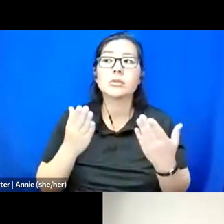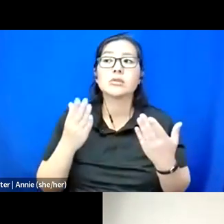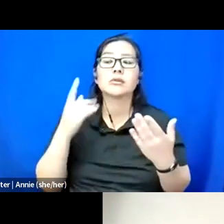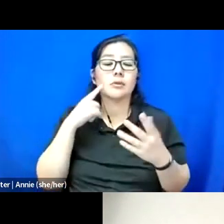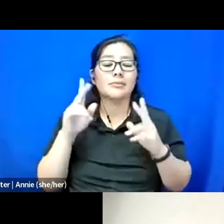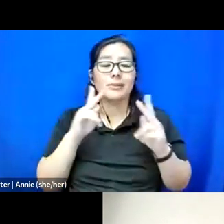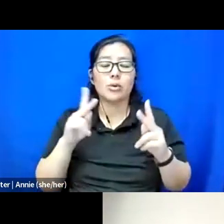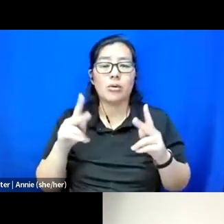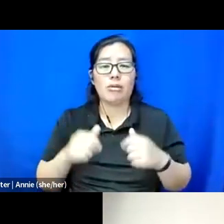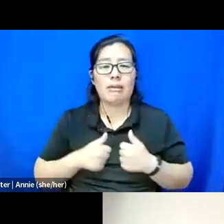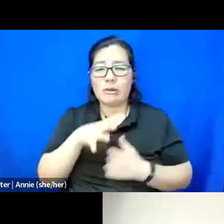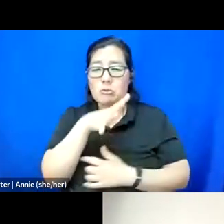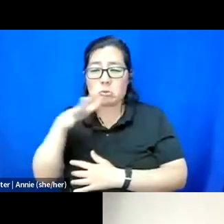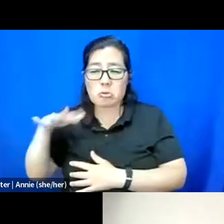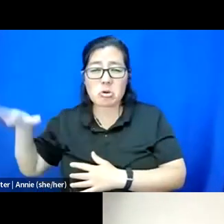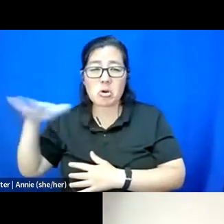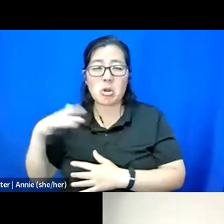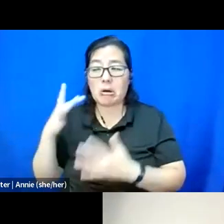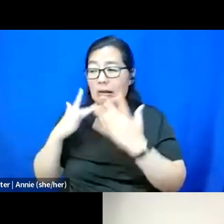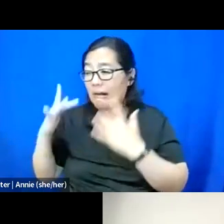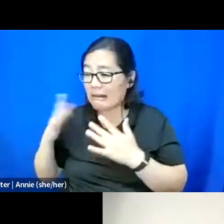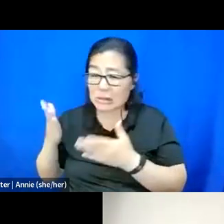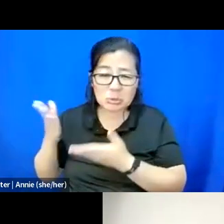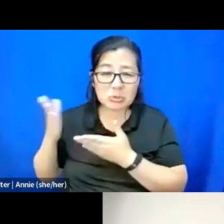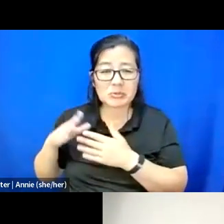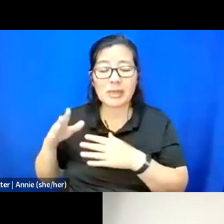or extremely underserved areas who might not be able to find community